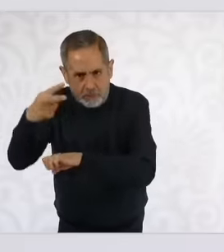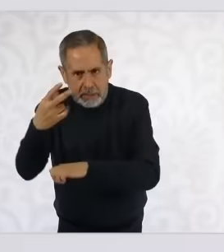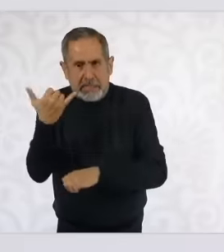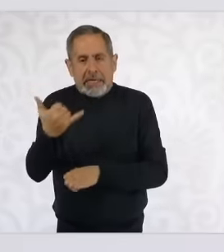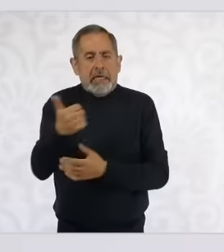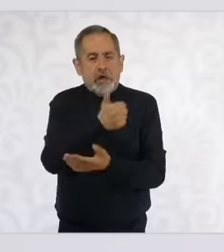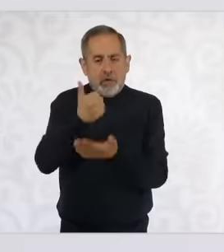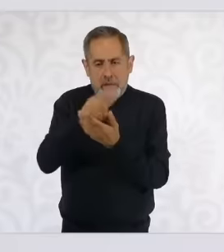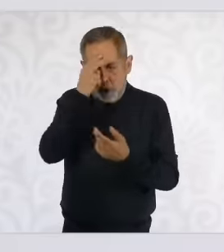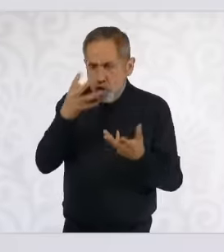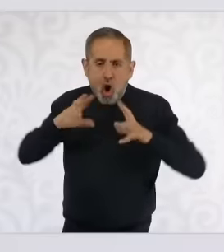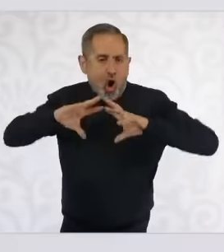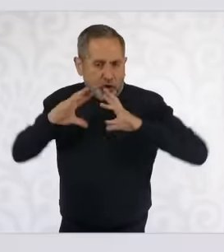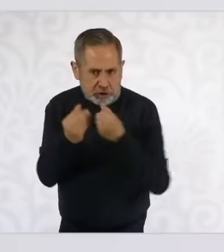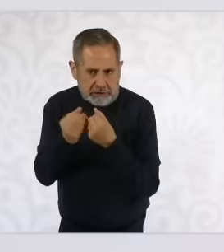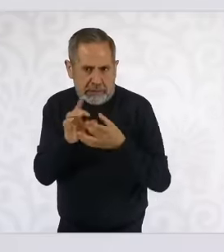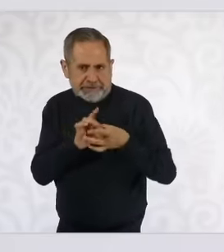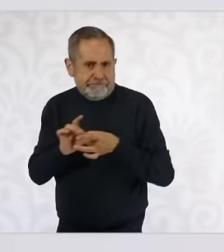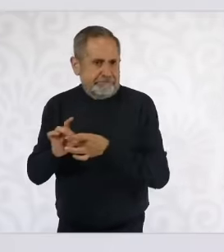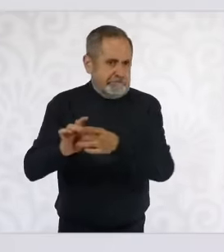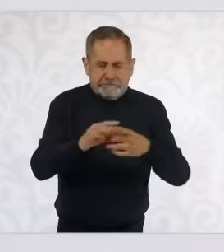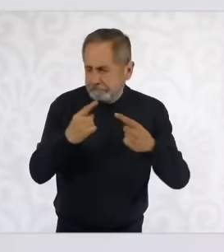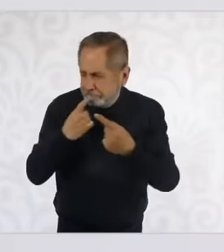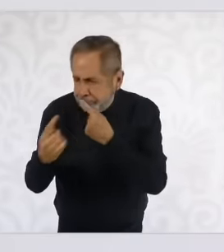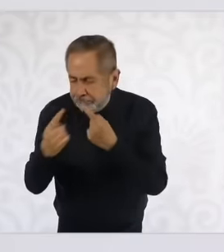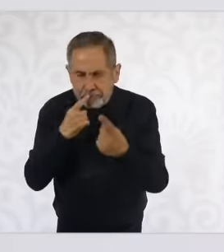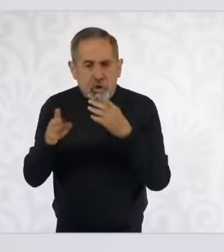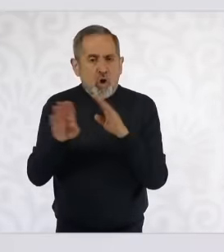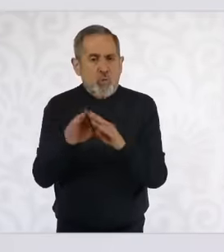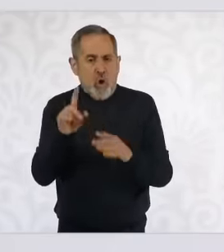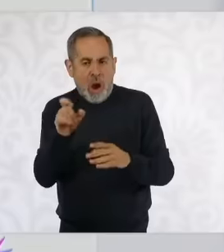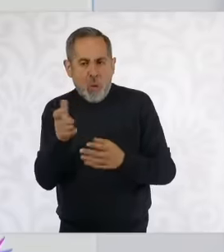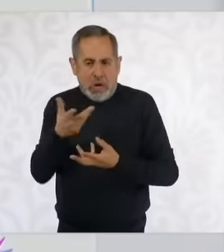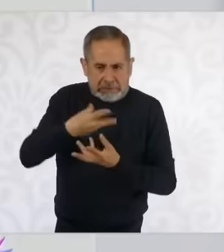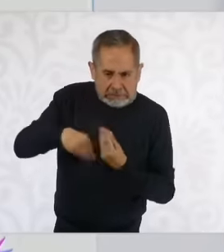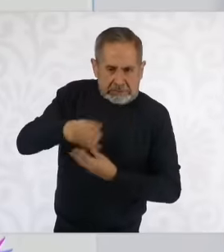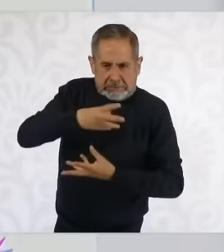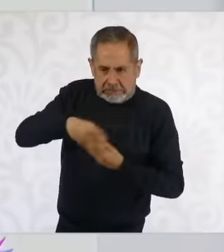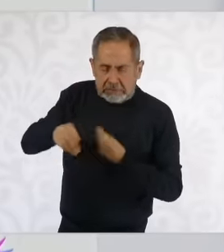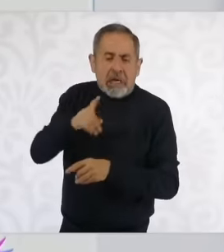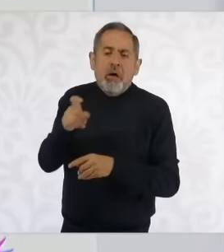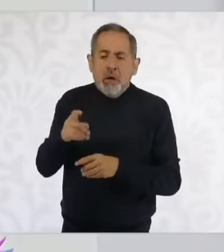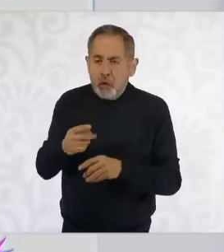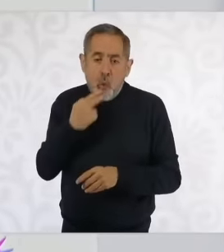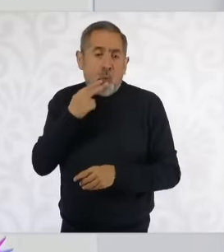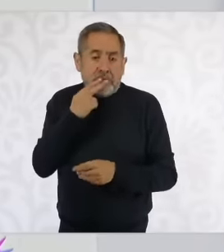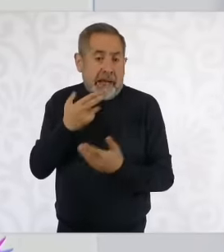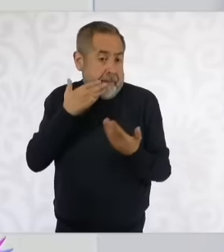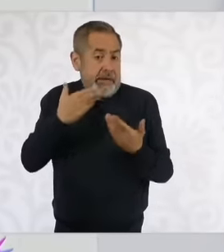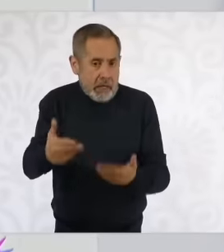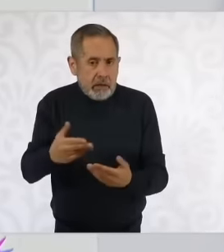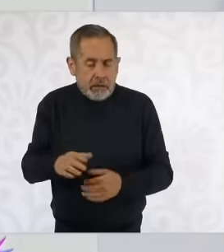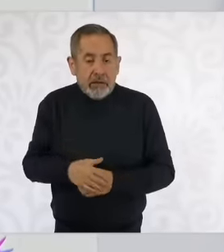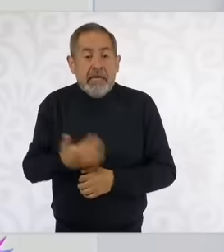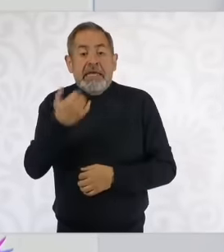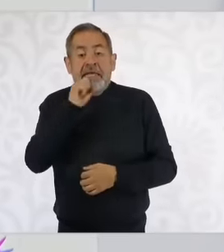Mexico City to have more sustainable ways of using water and also the sanitation